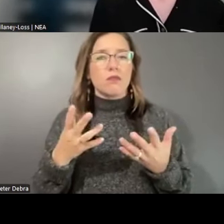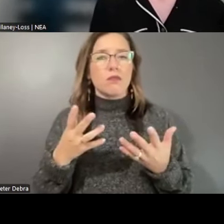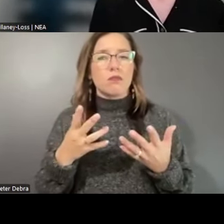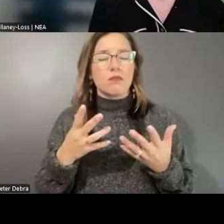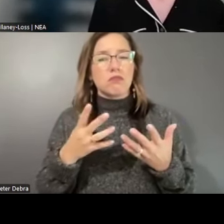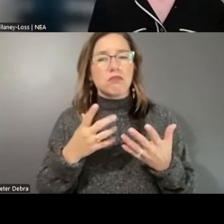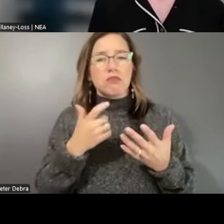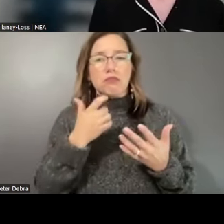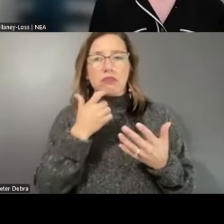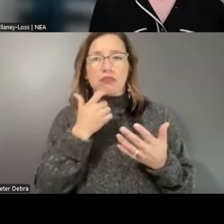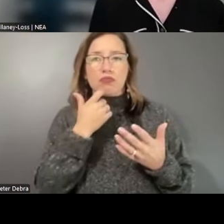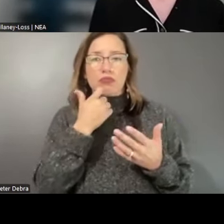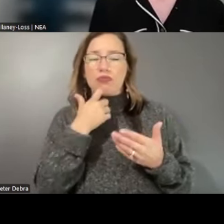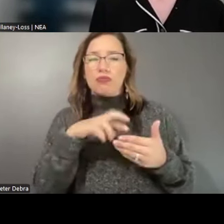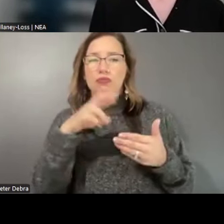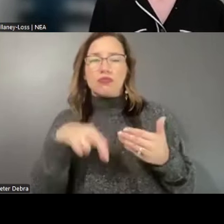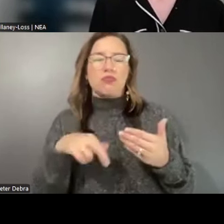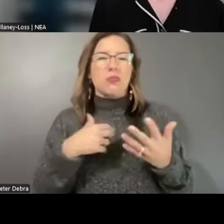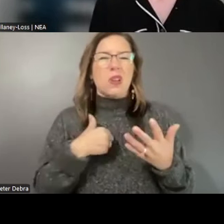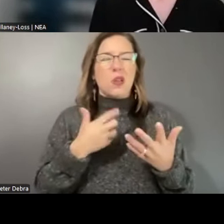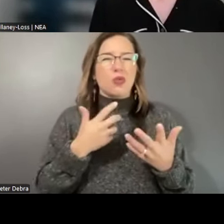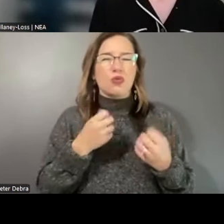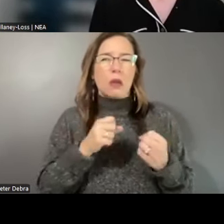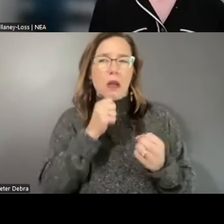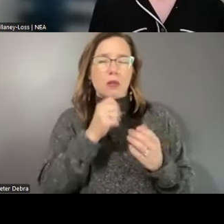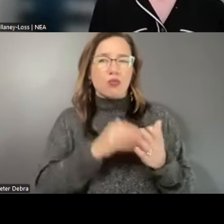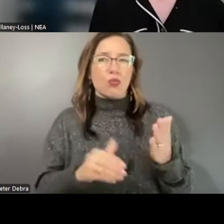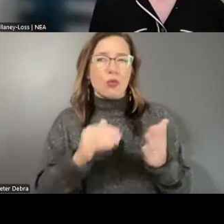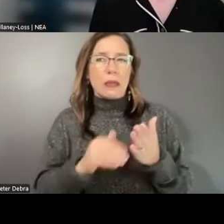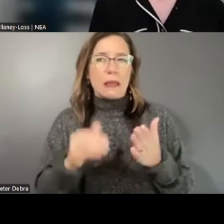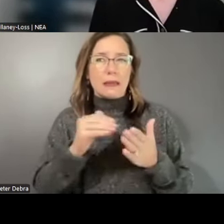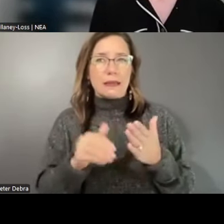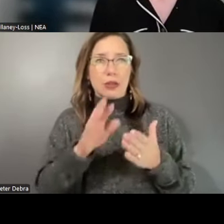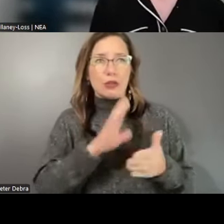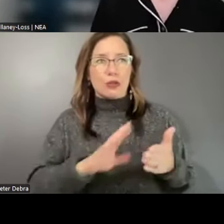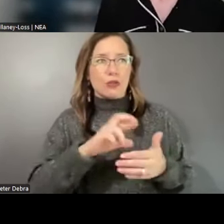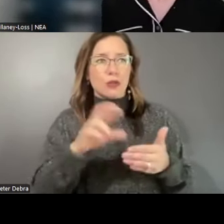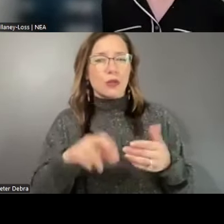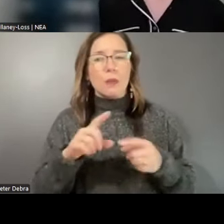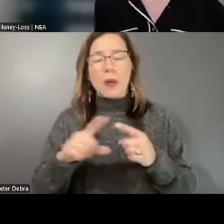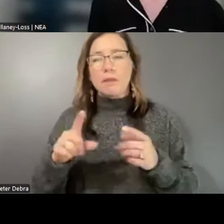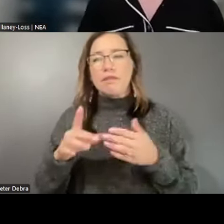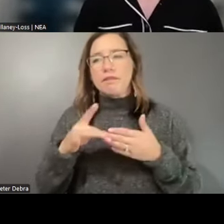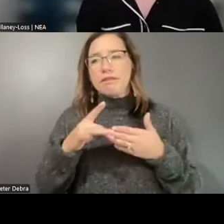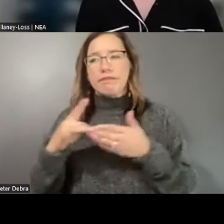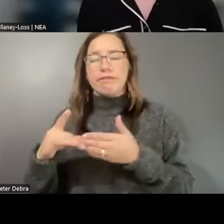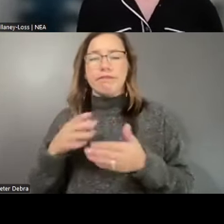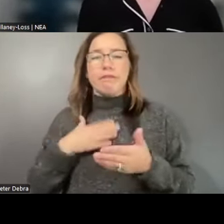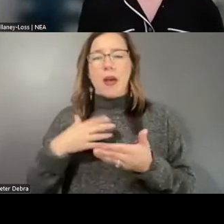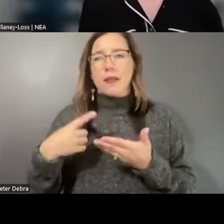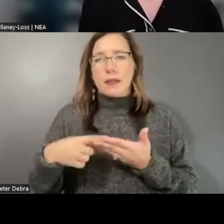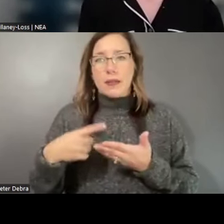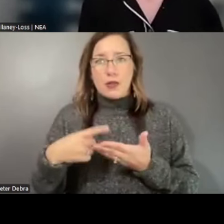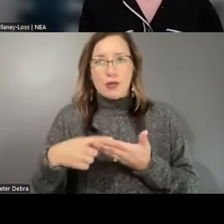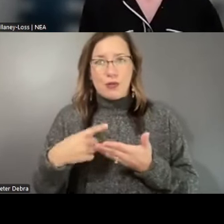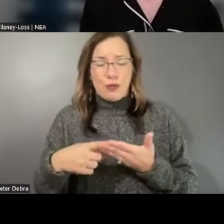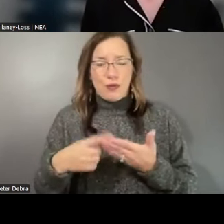and so I'll try not to repeat those. But to guide my discussion, I would like to first of all point